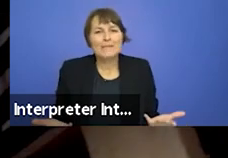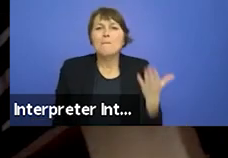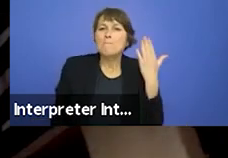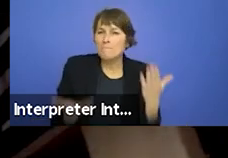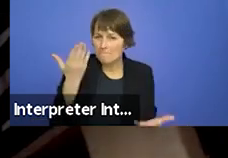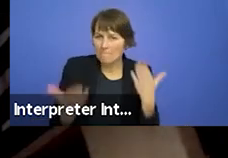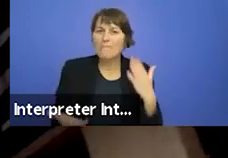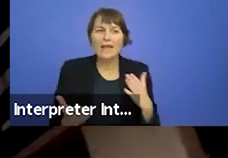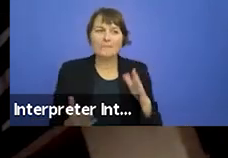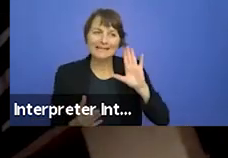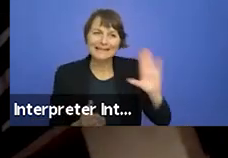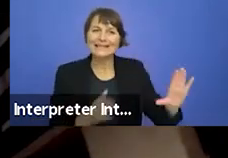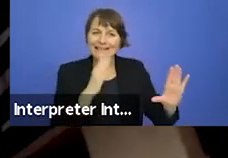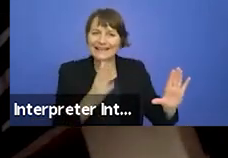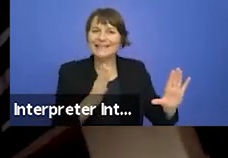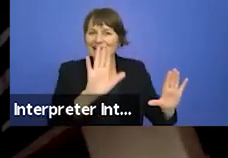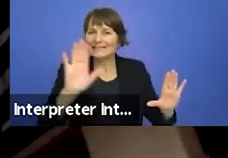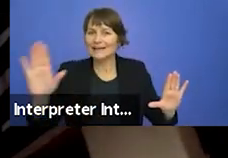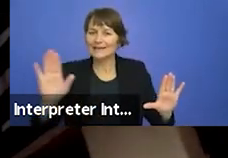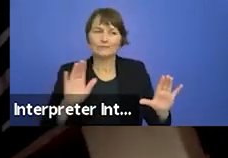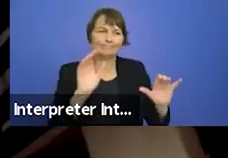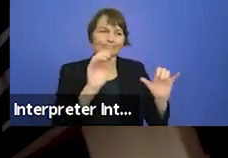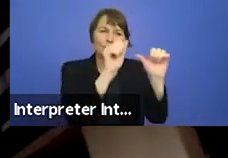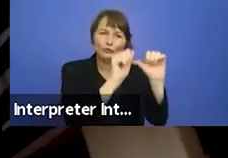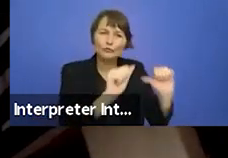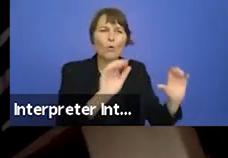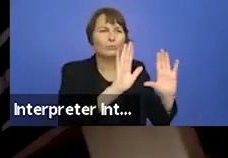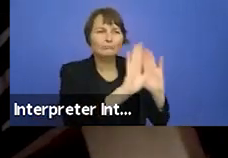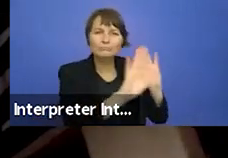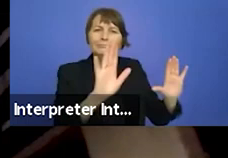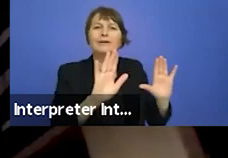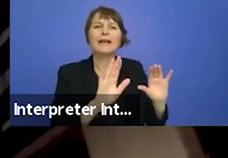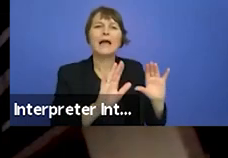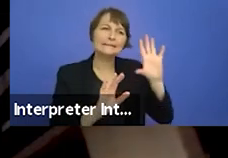Europe just as its artists have done but then again projecting into the future is